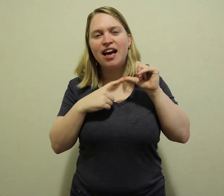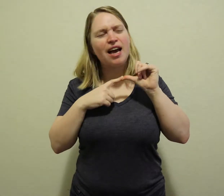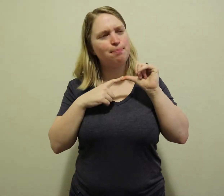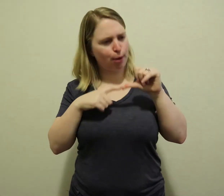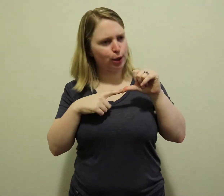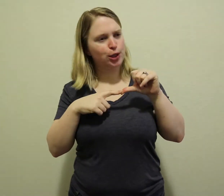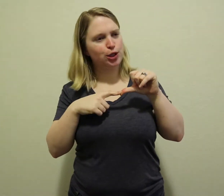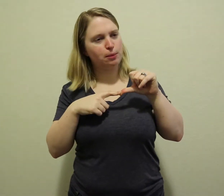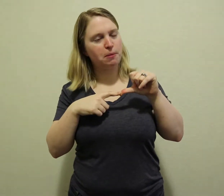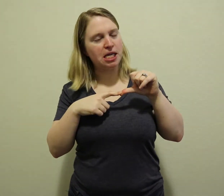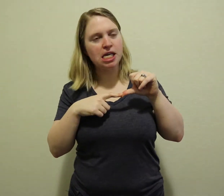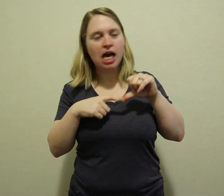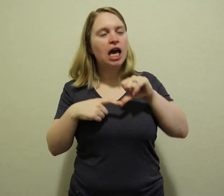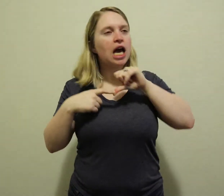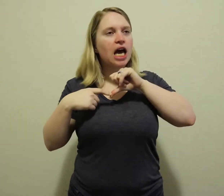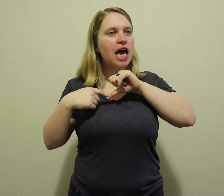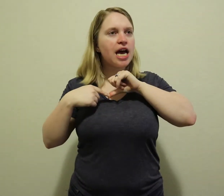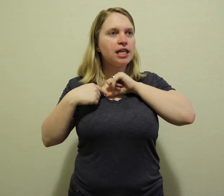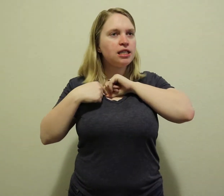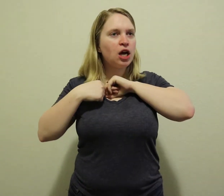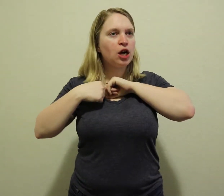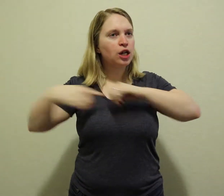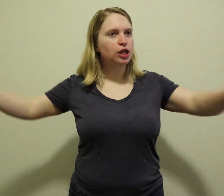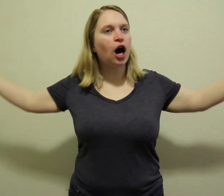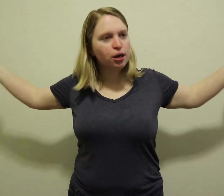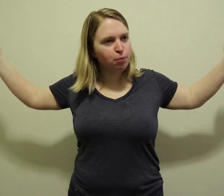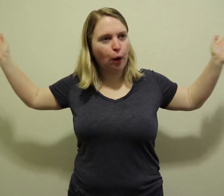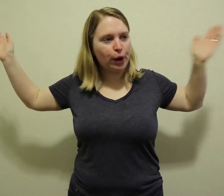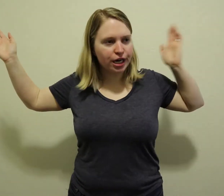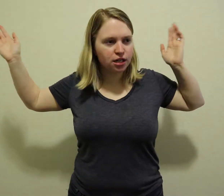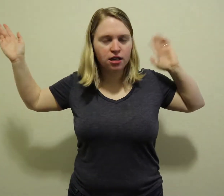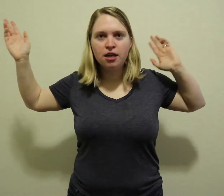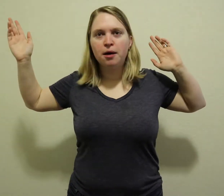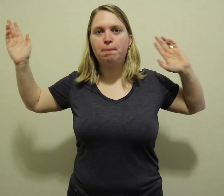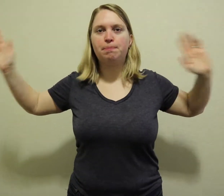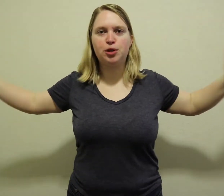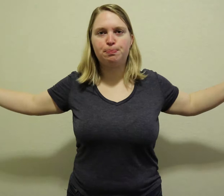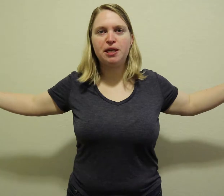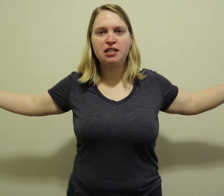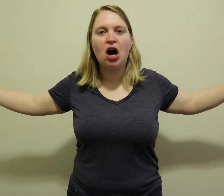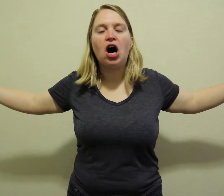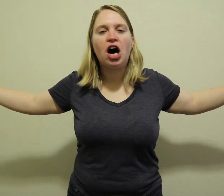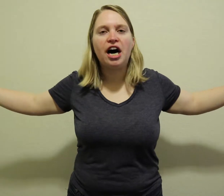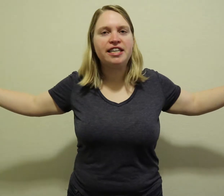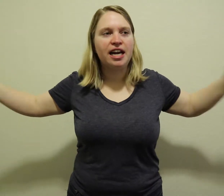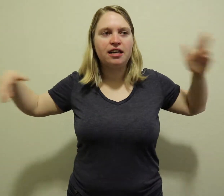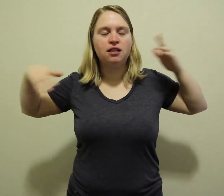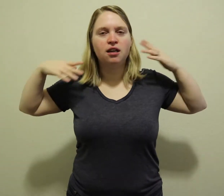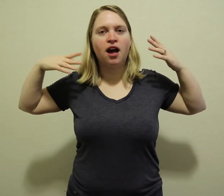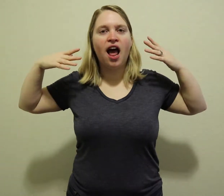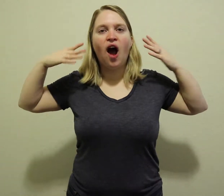and birds chirping and lawn mower being on and